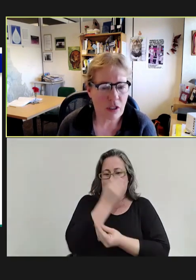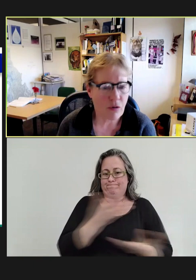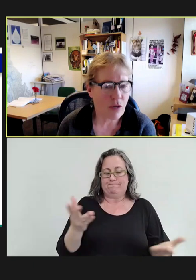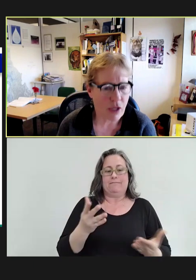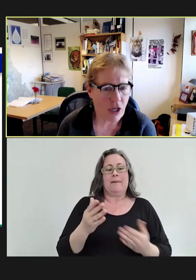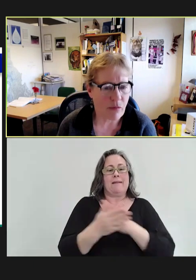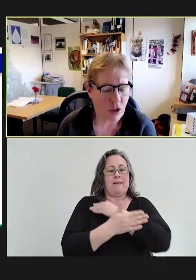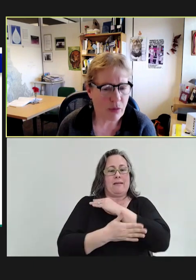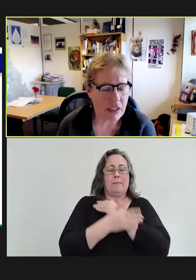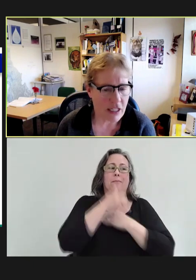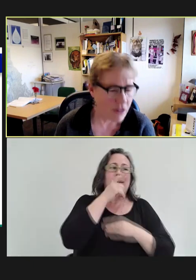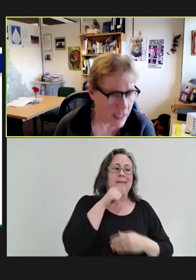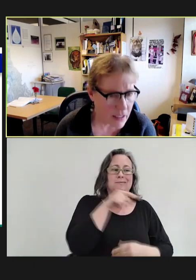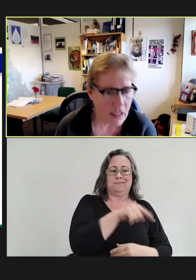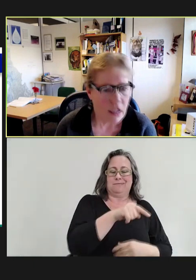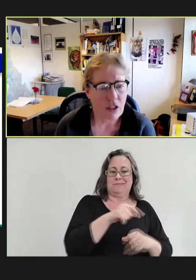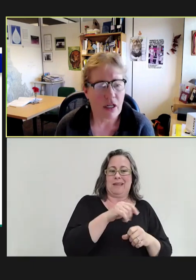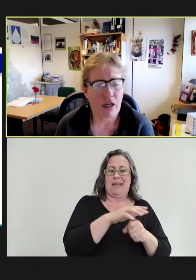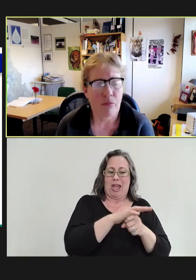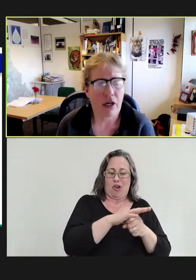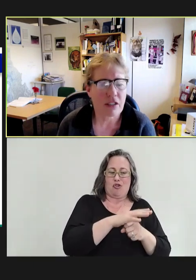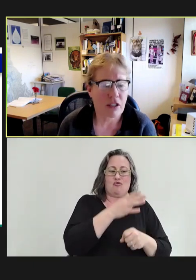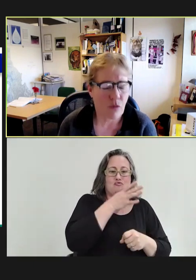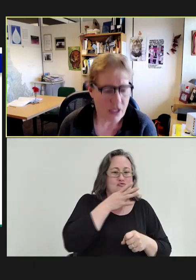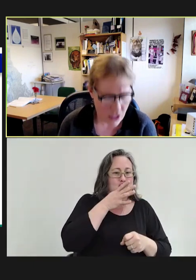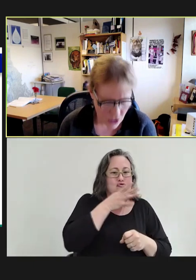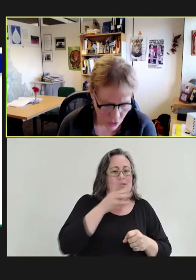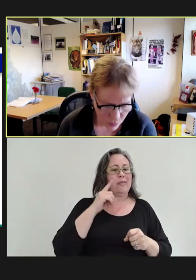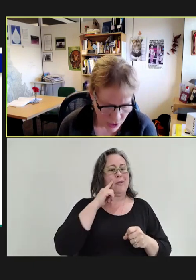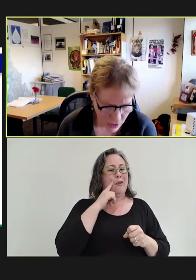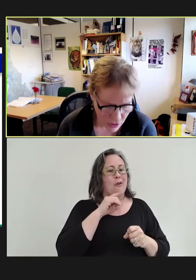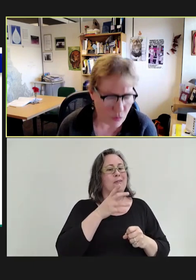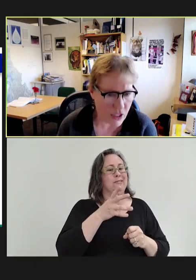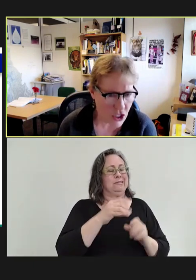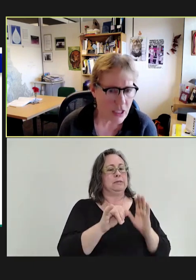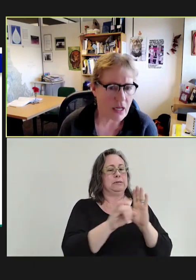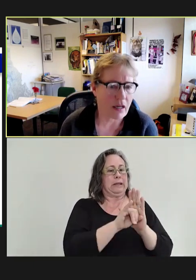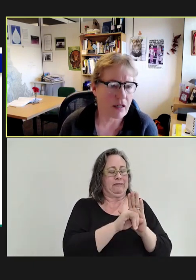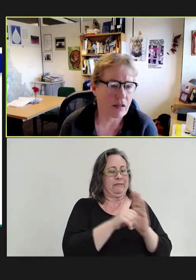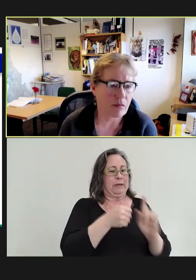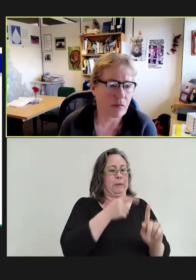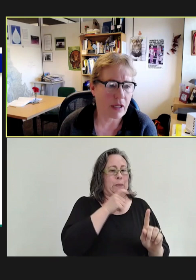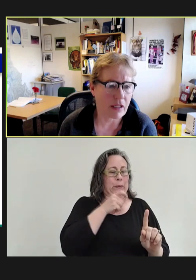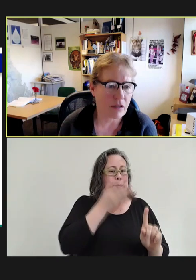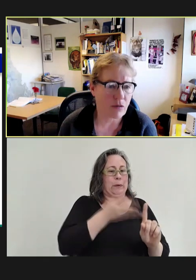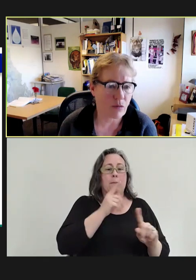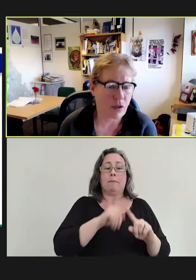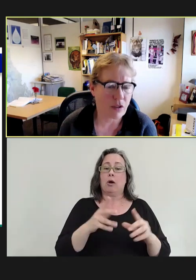community we thought could be identifying. But it was in the European region and one